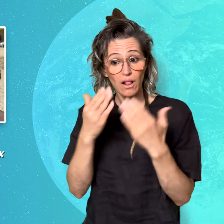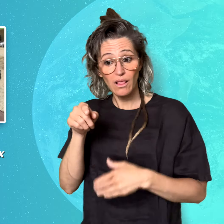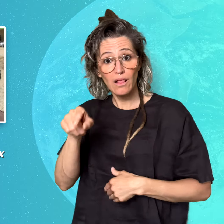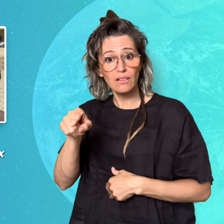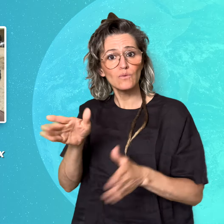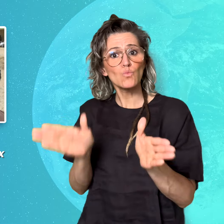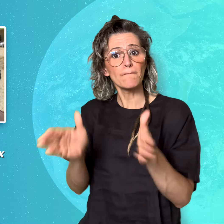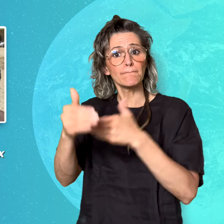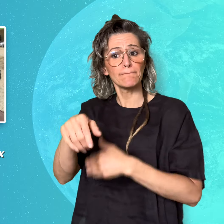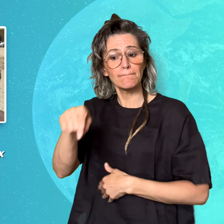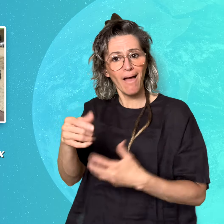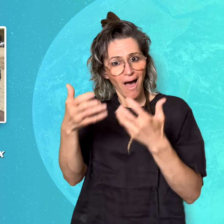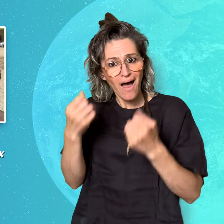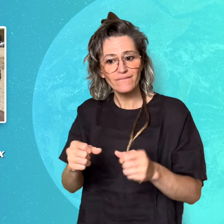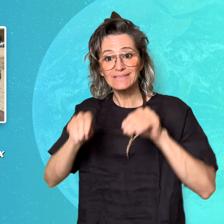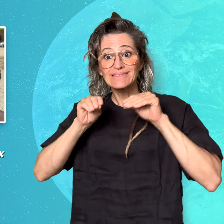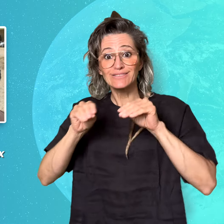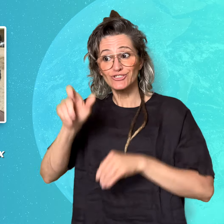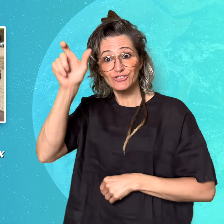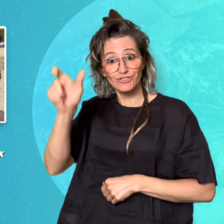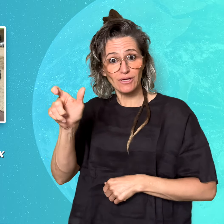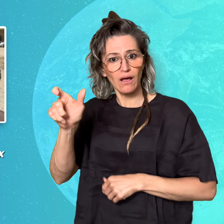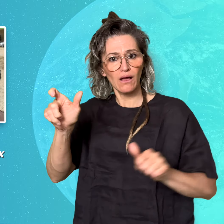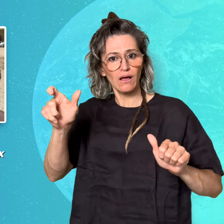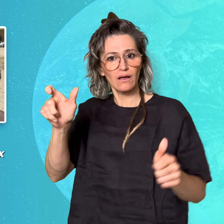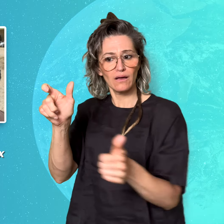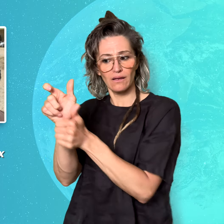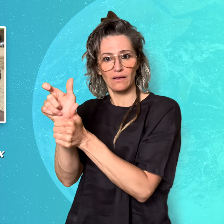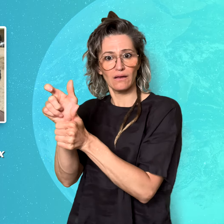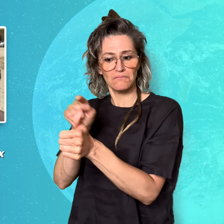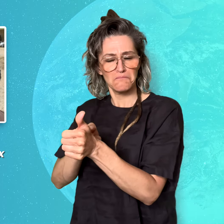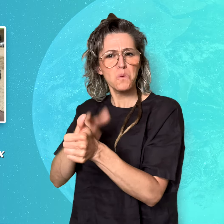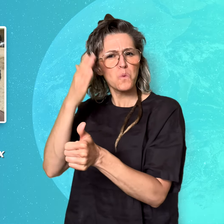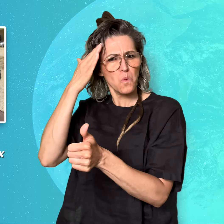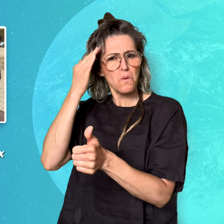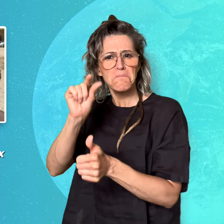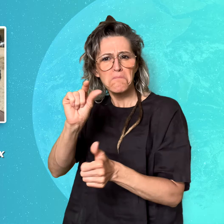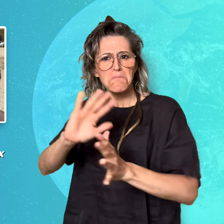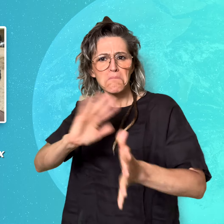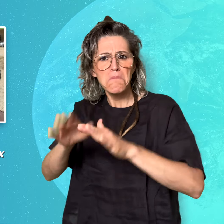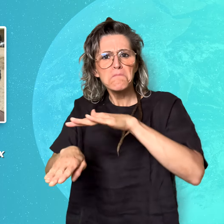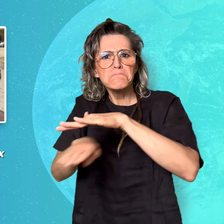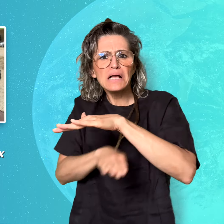in his classroom knows basic sign language and some of his